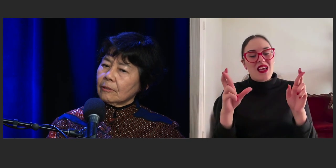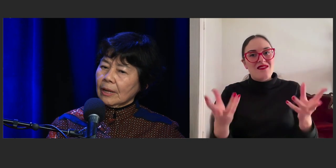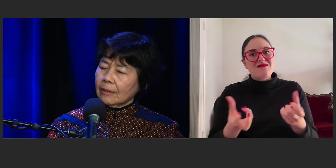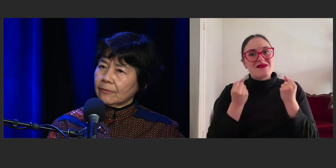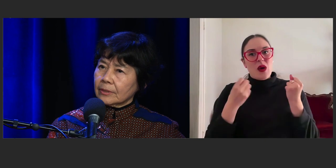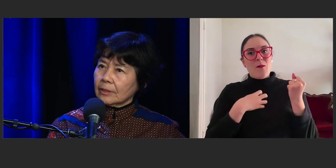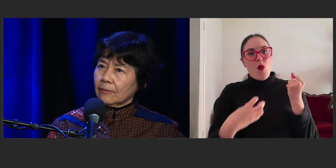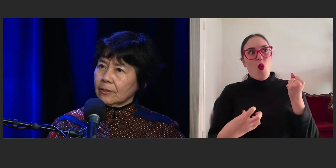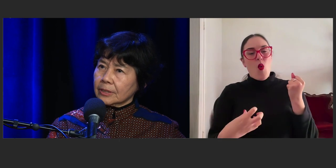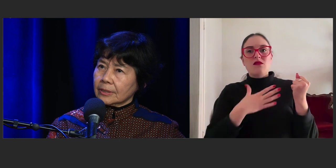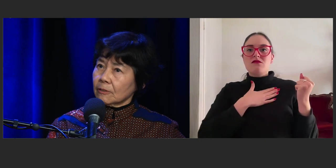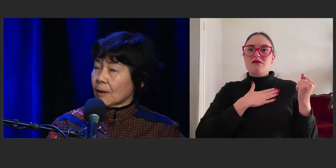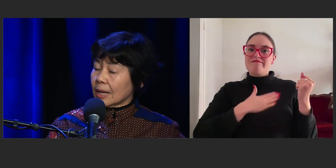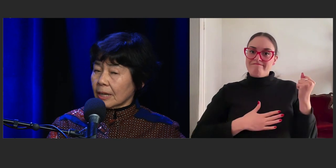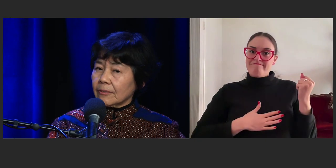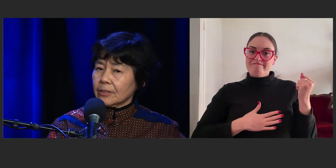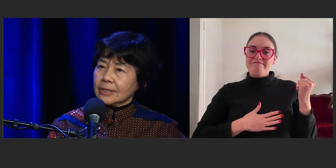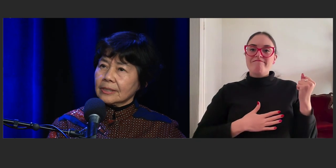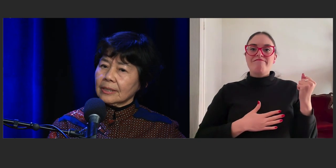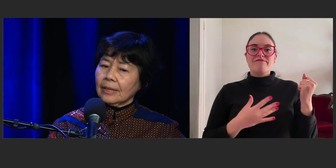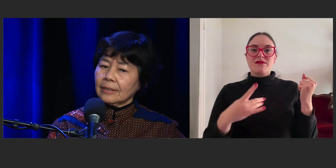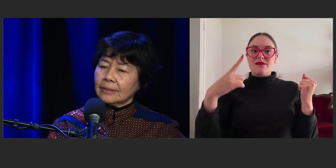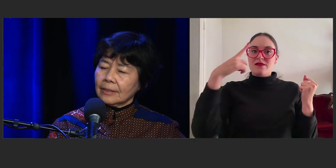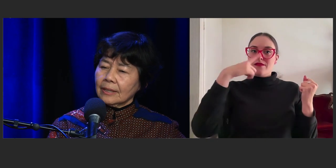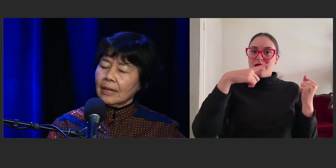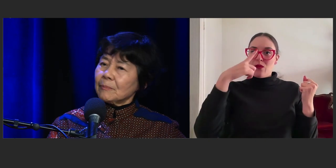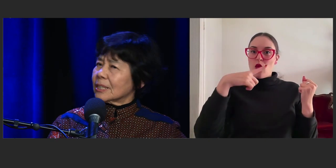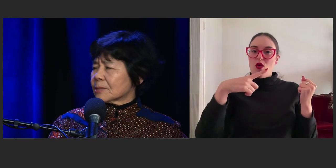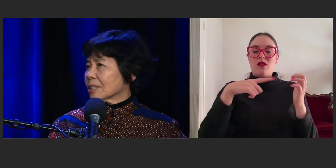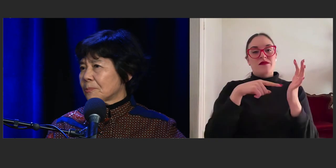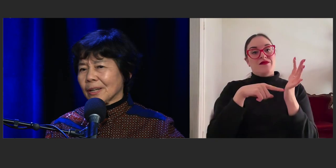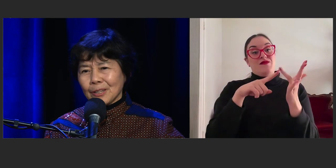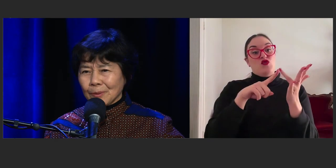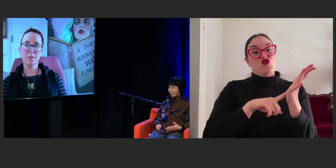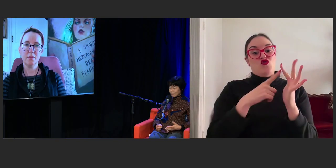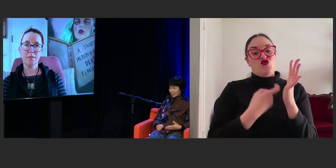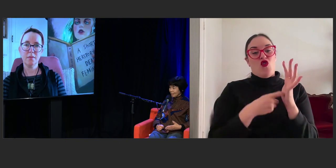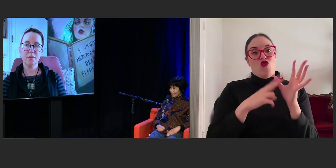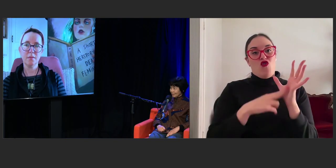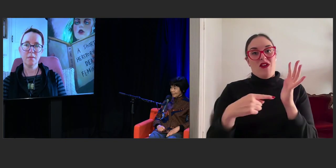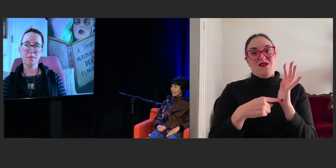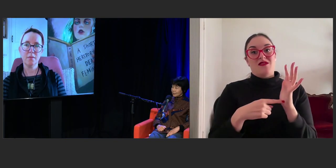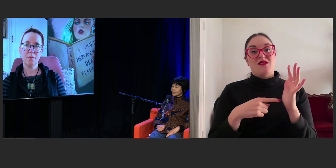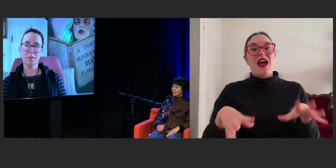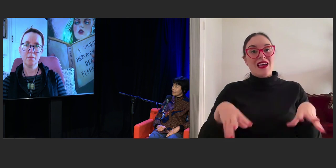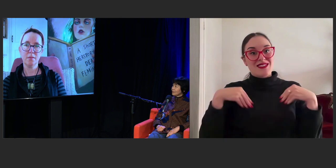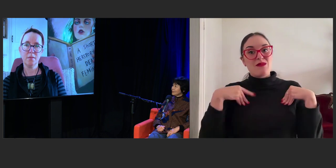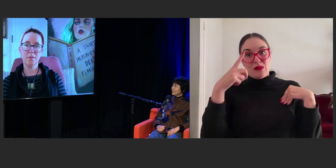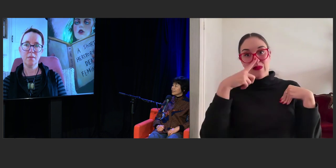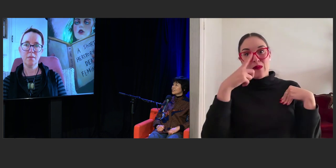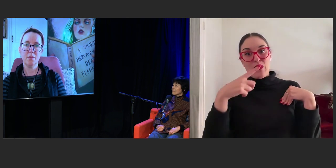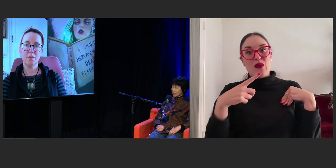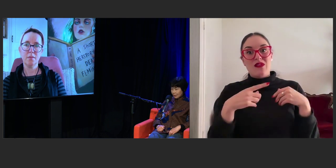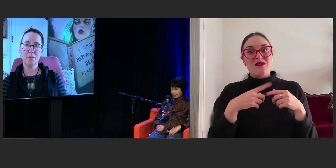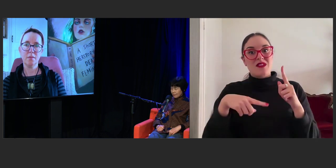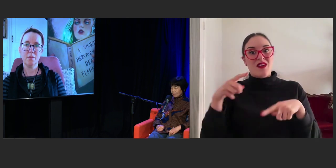who have diverse, who are diverse. And I mean, it's much better than when I was young, that's for sure. It's so much better.